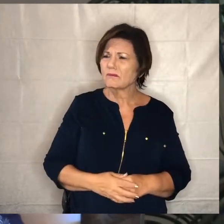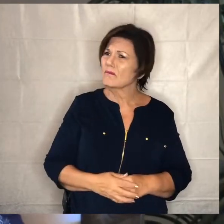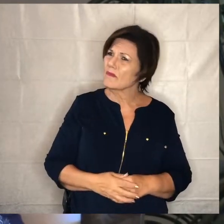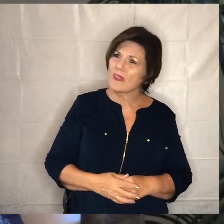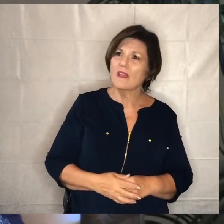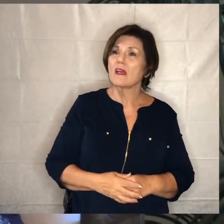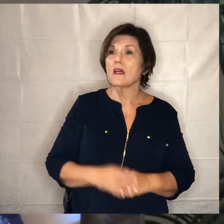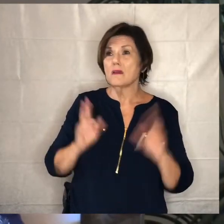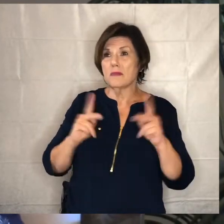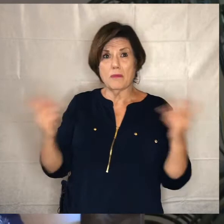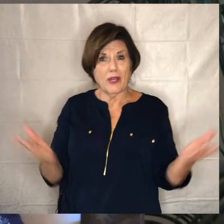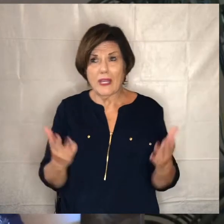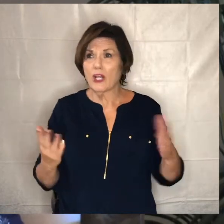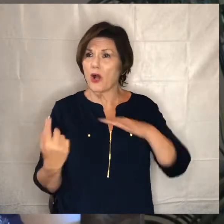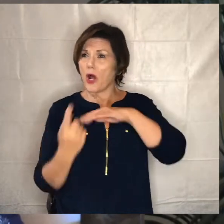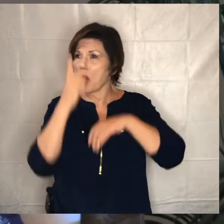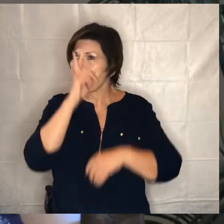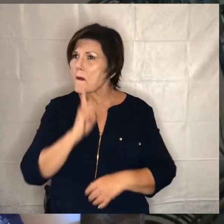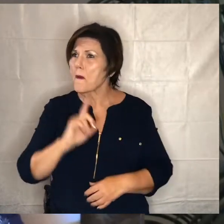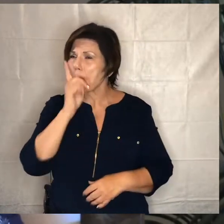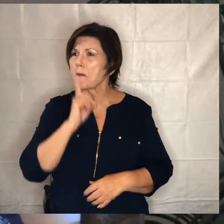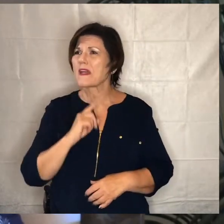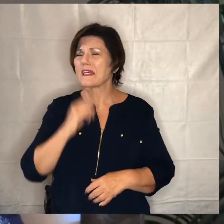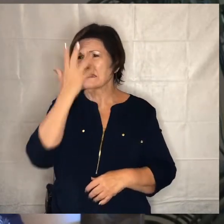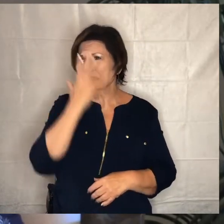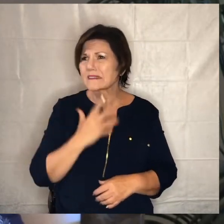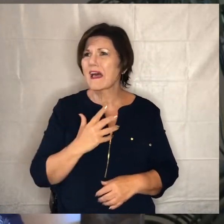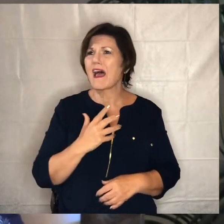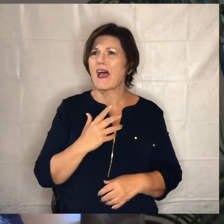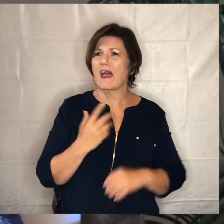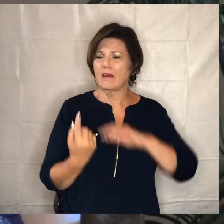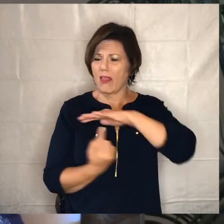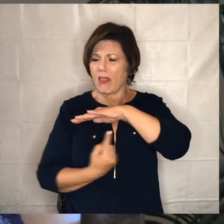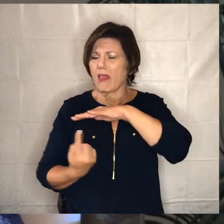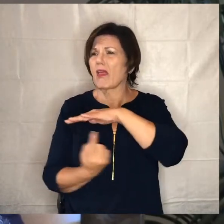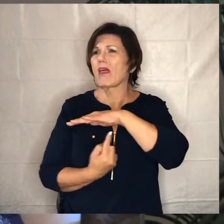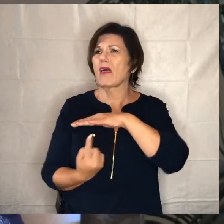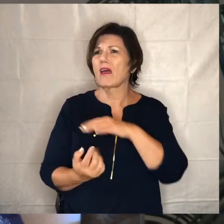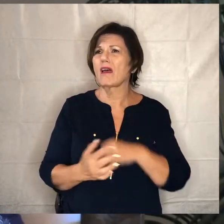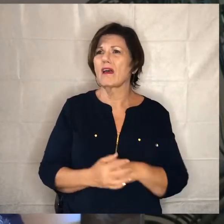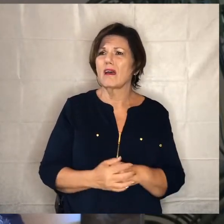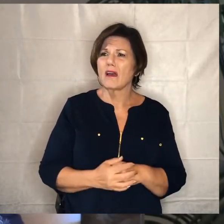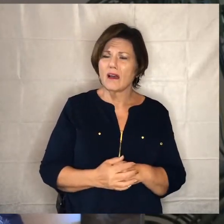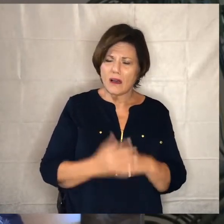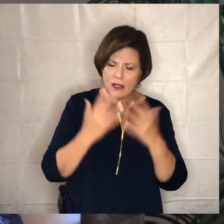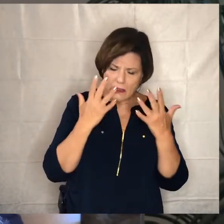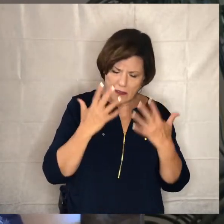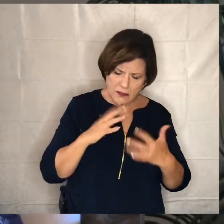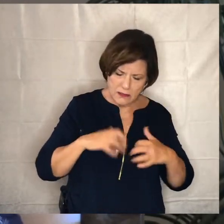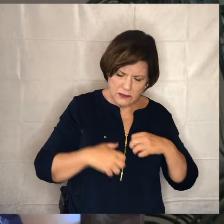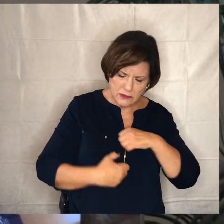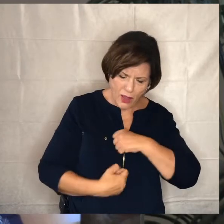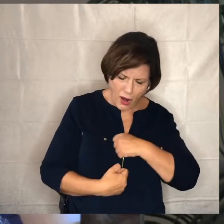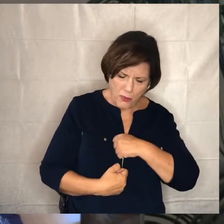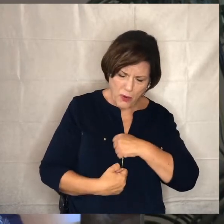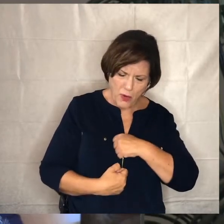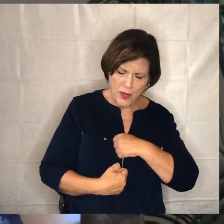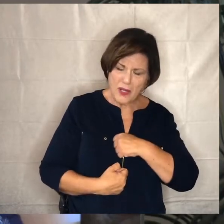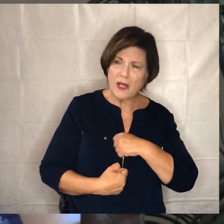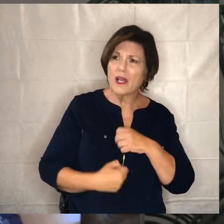lonely sad and experience melancholy and sorrow because of the